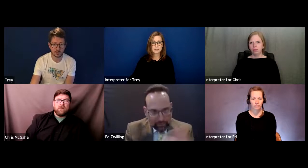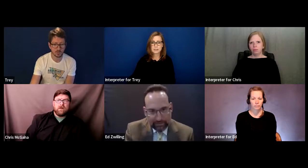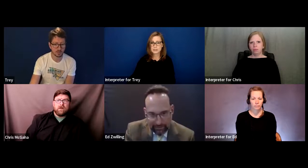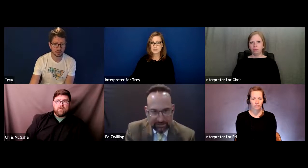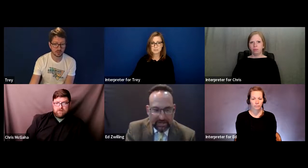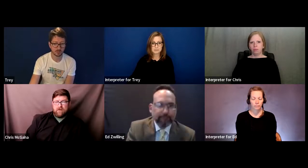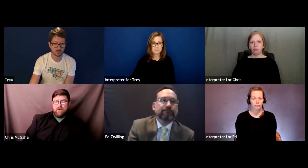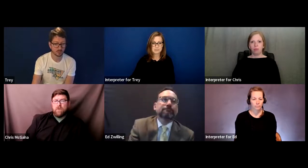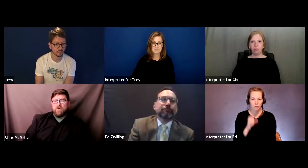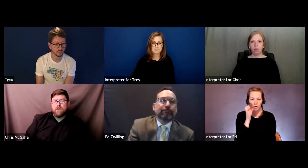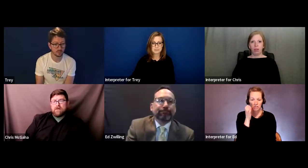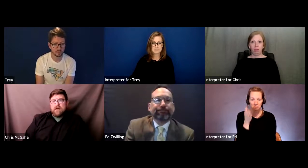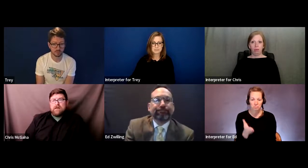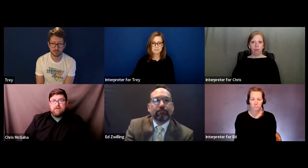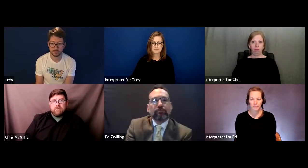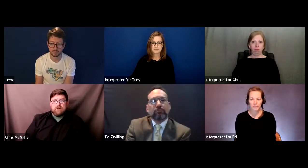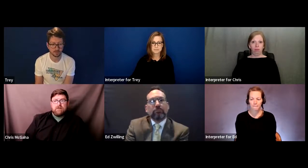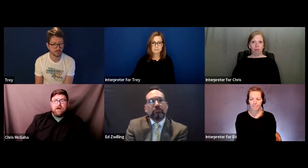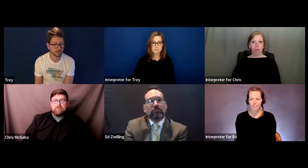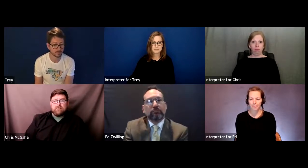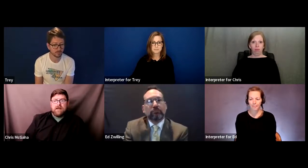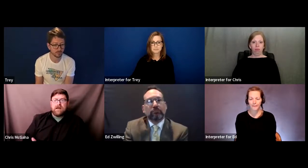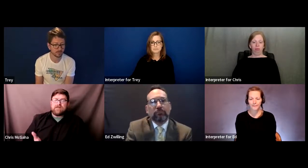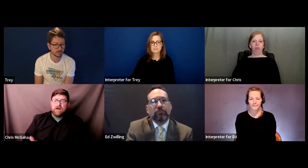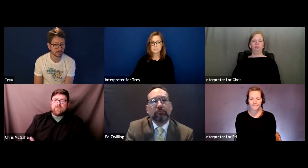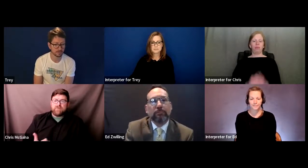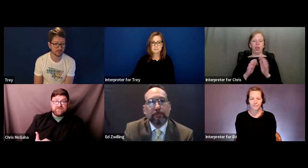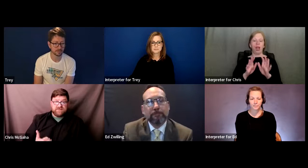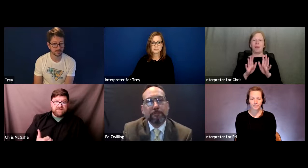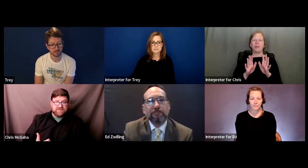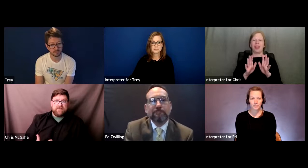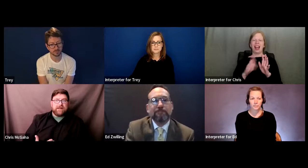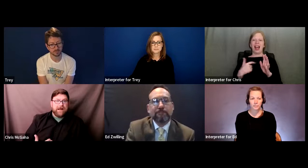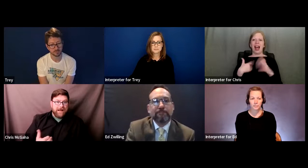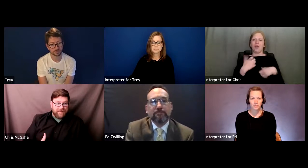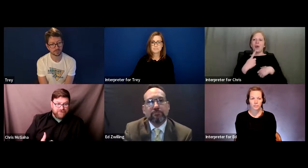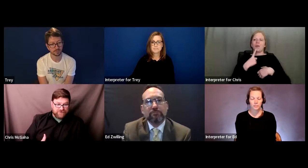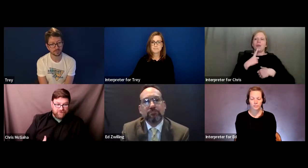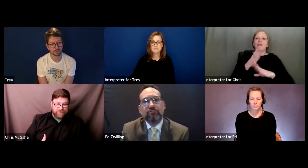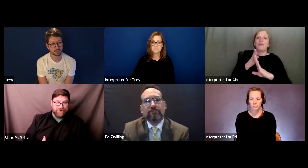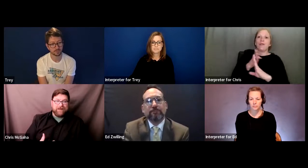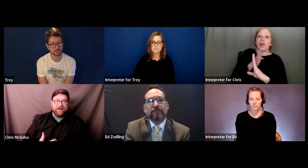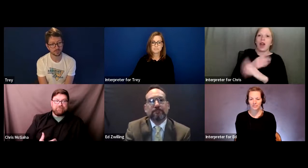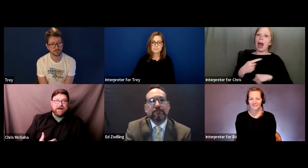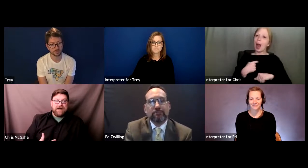Chris, you take that. I want to preface this by saying I'm an interpreter.